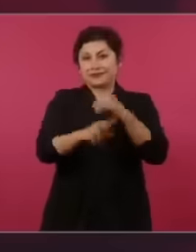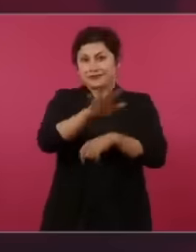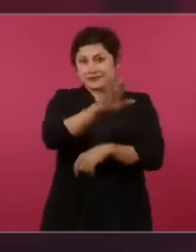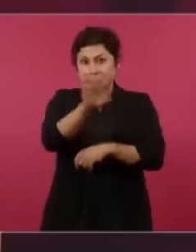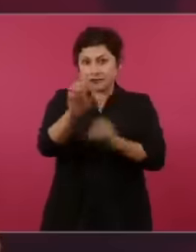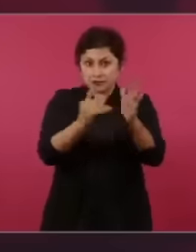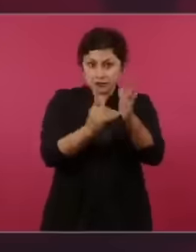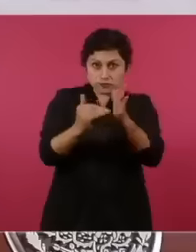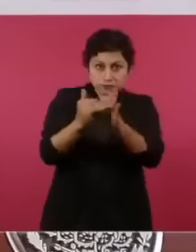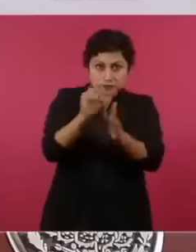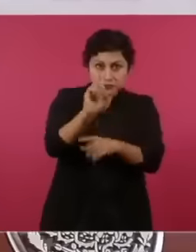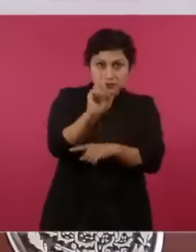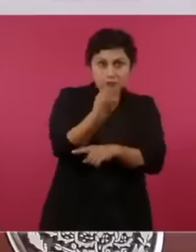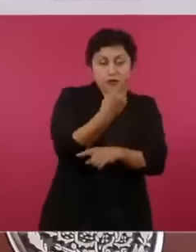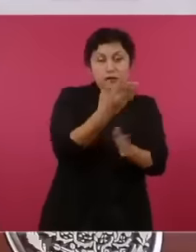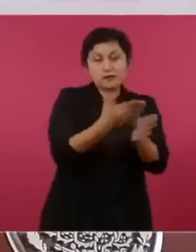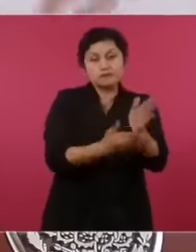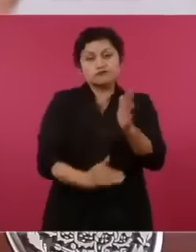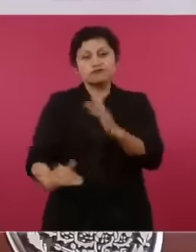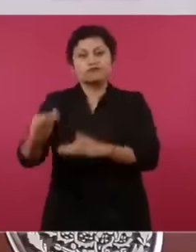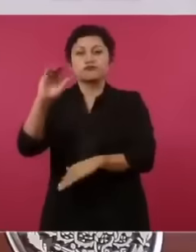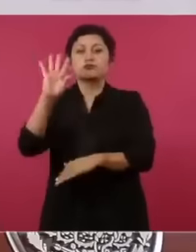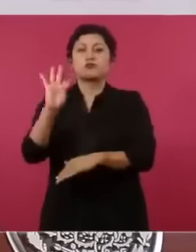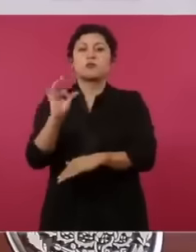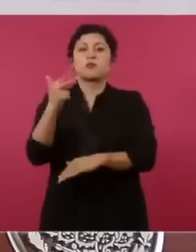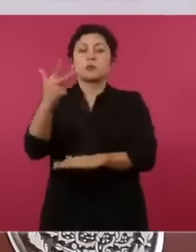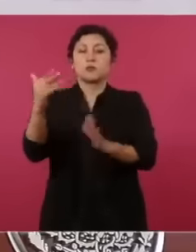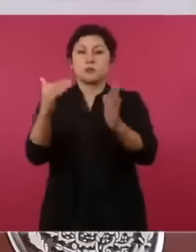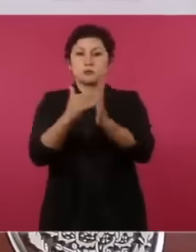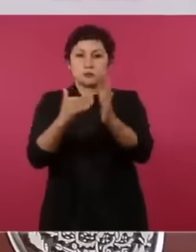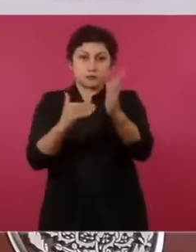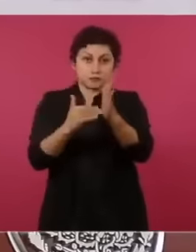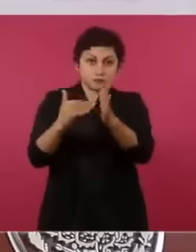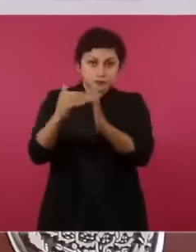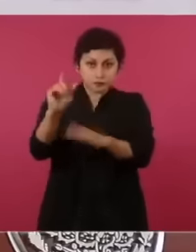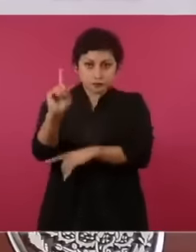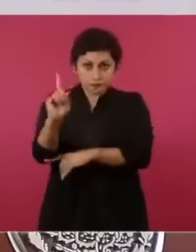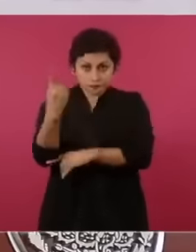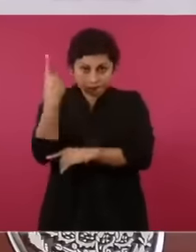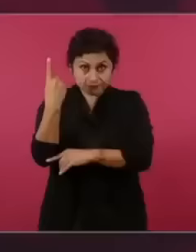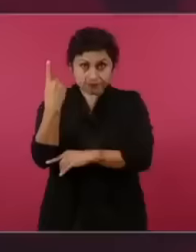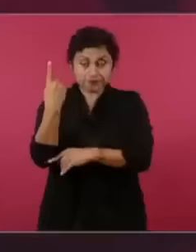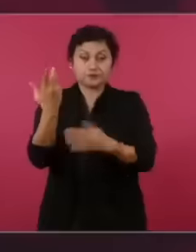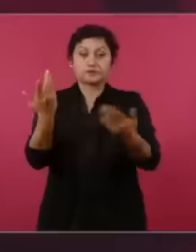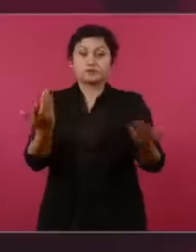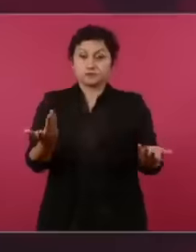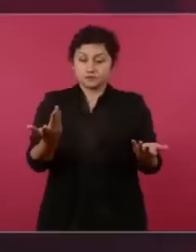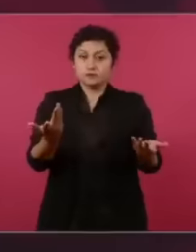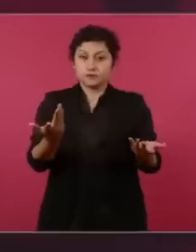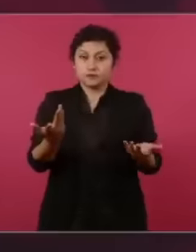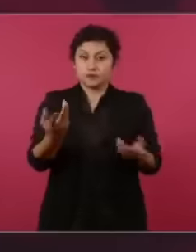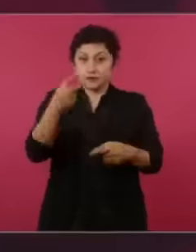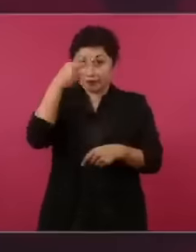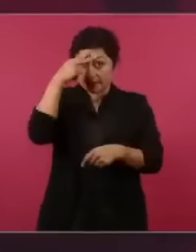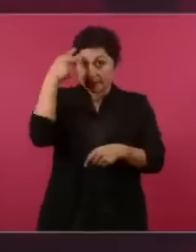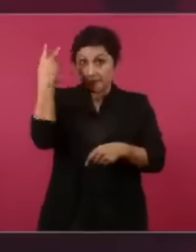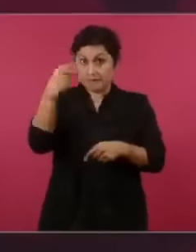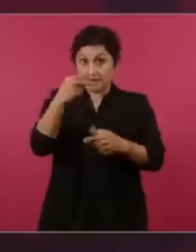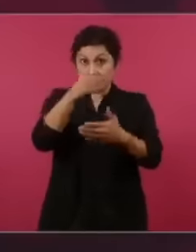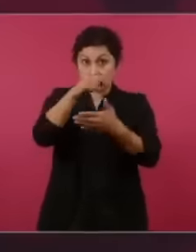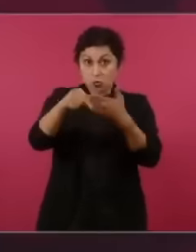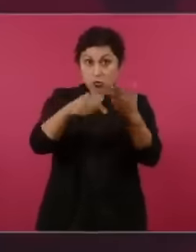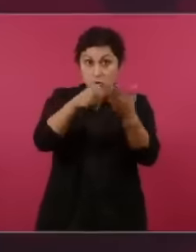billion dollars and Mexico now ranks fourth in the world in terms of